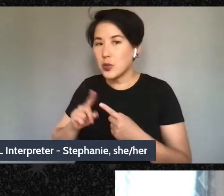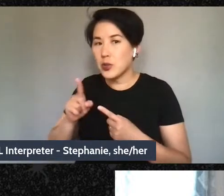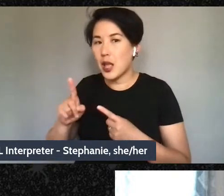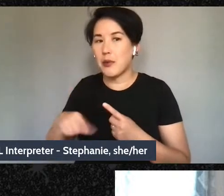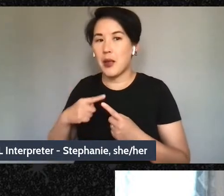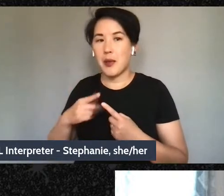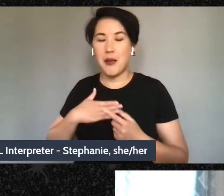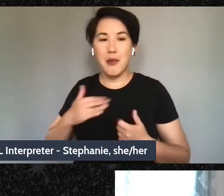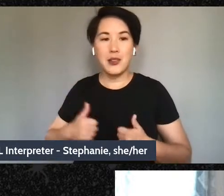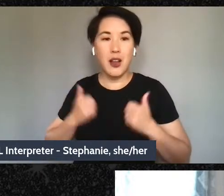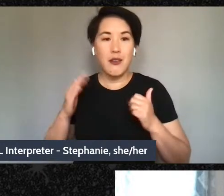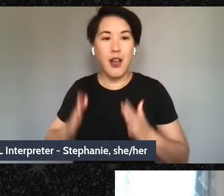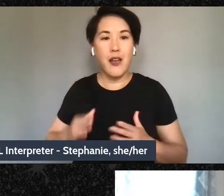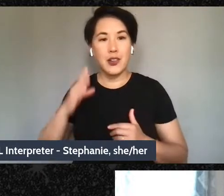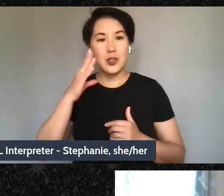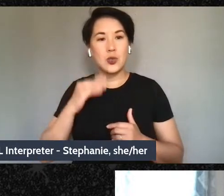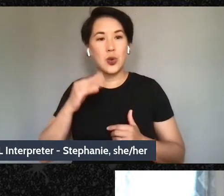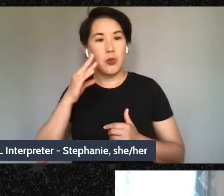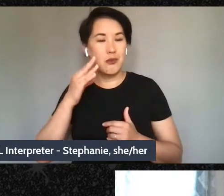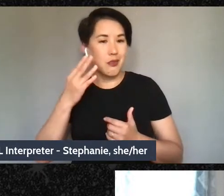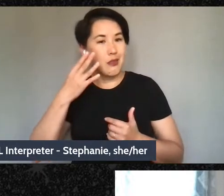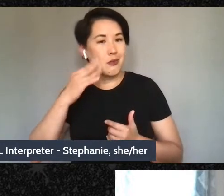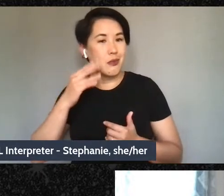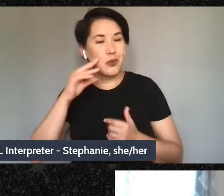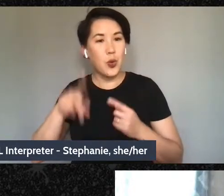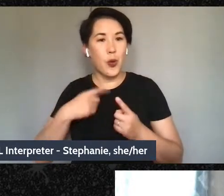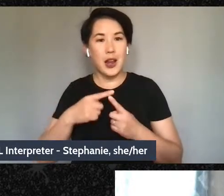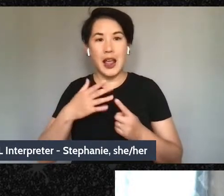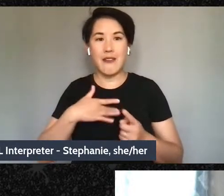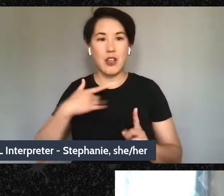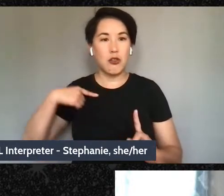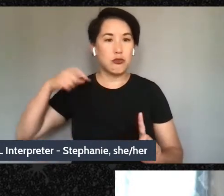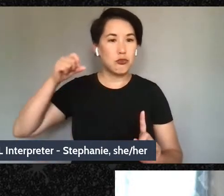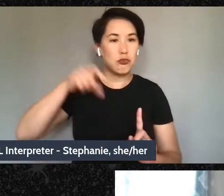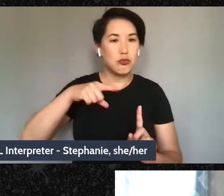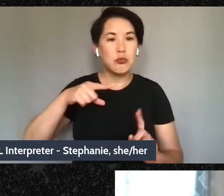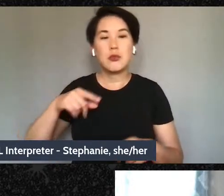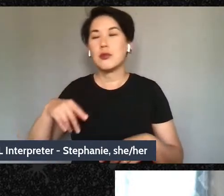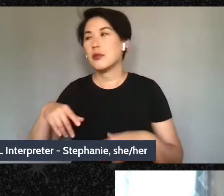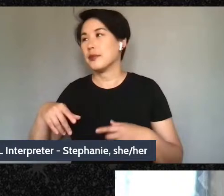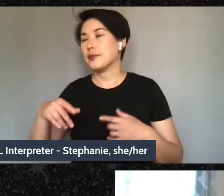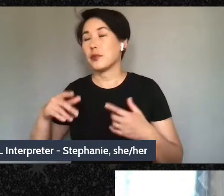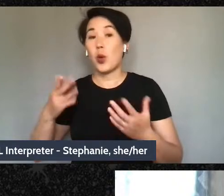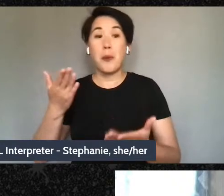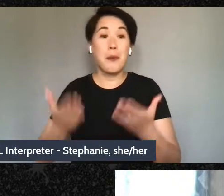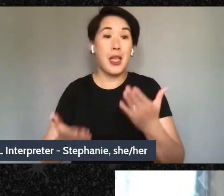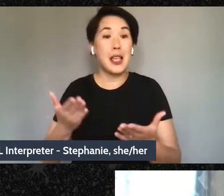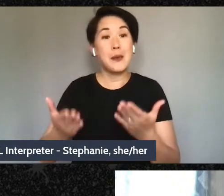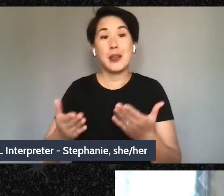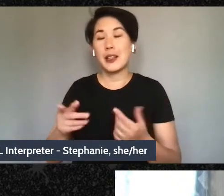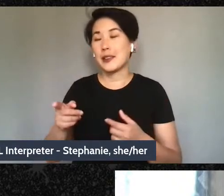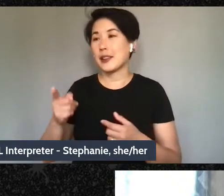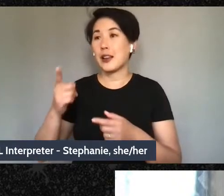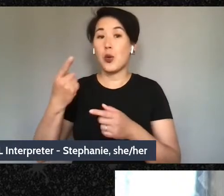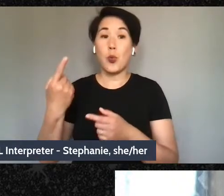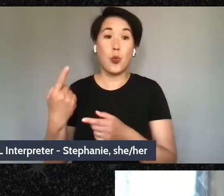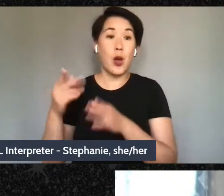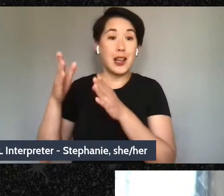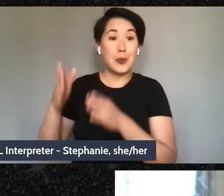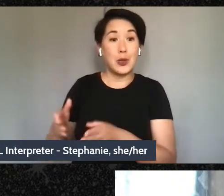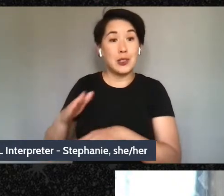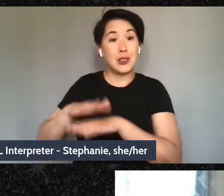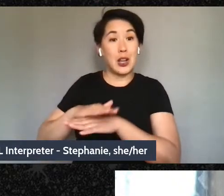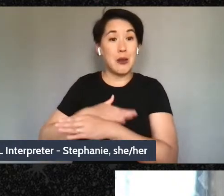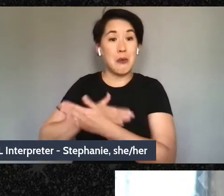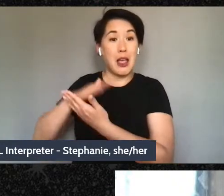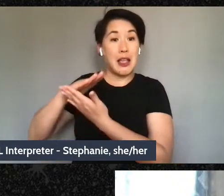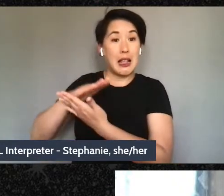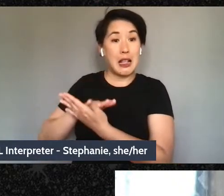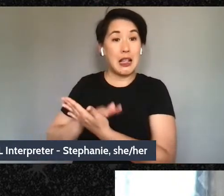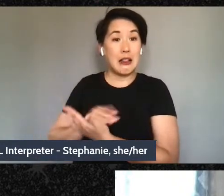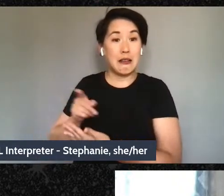triggered about something. Or maybe it's somebody who, like, who for example makes me feel like I